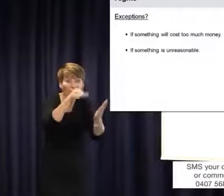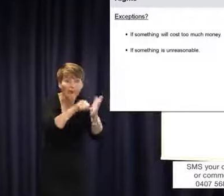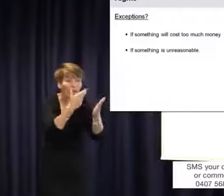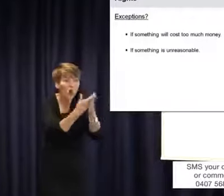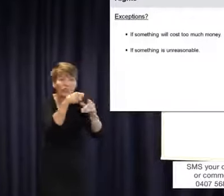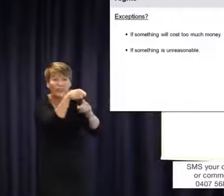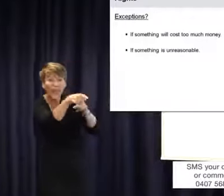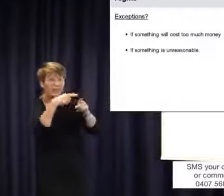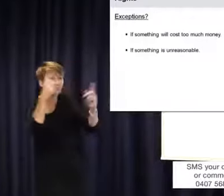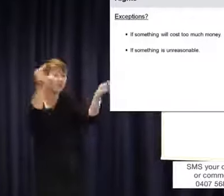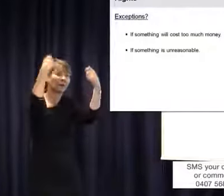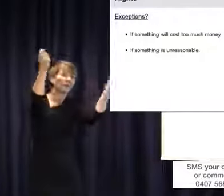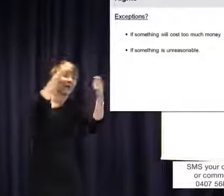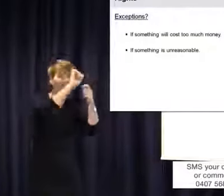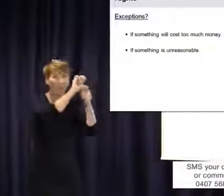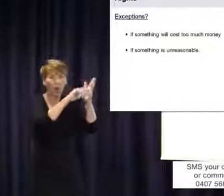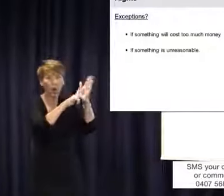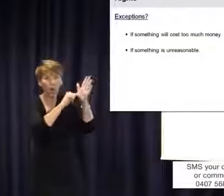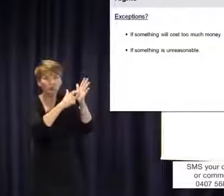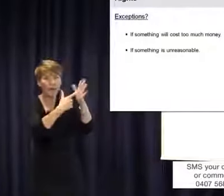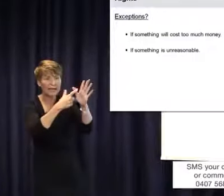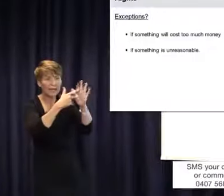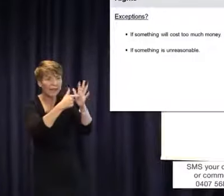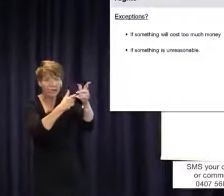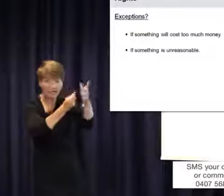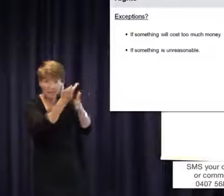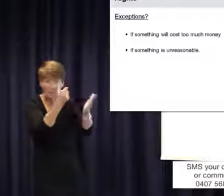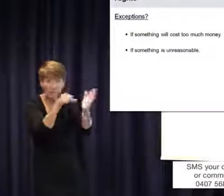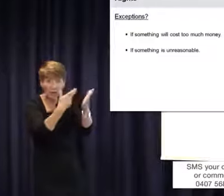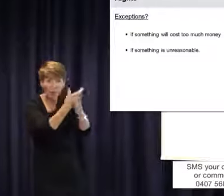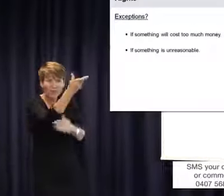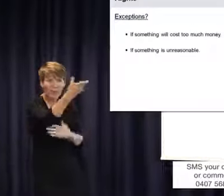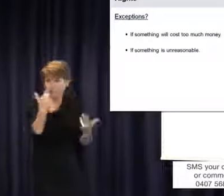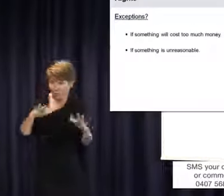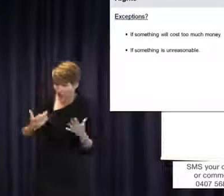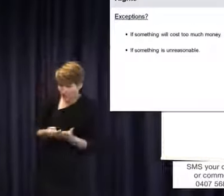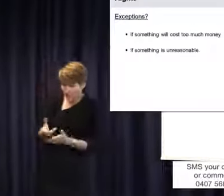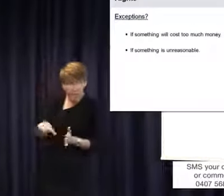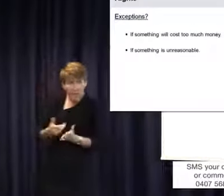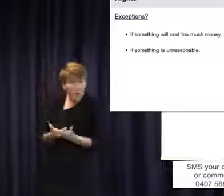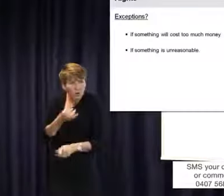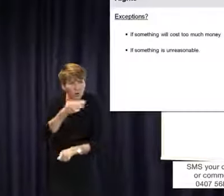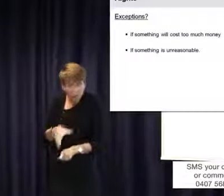have millions of dollars to spend on legal battles and all sorts of things. So you don't